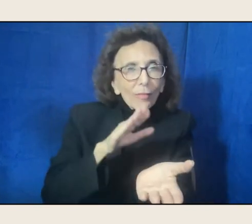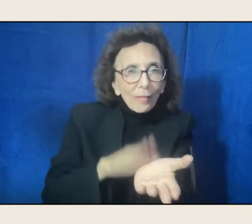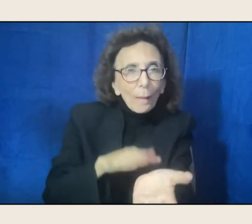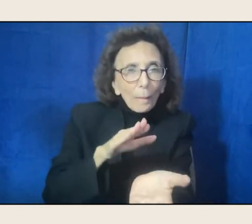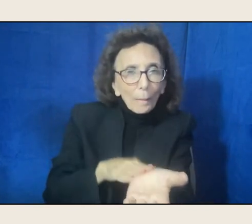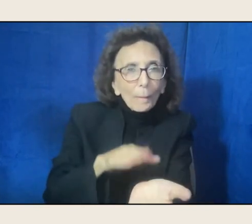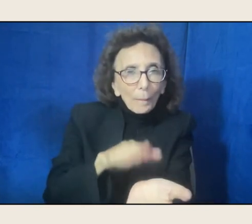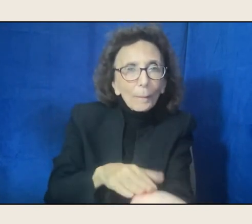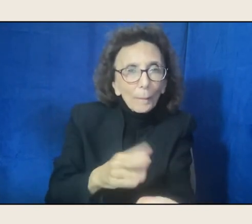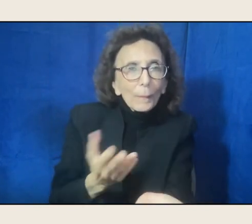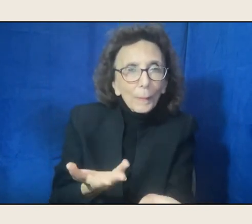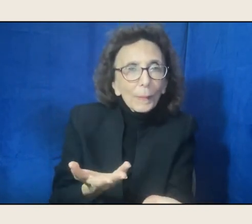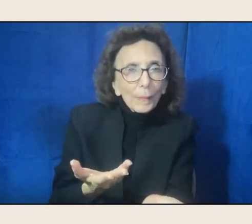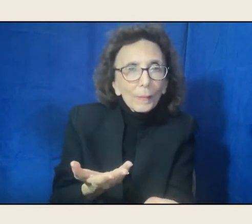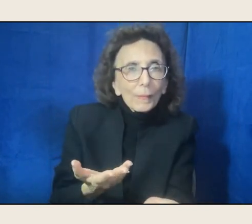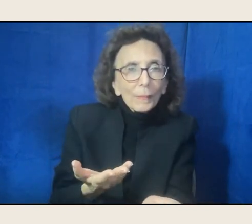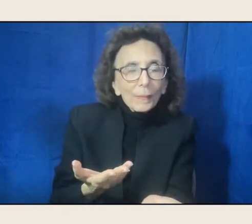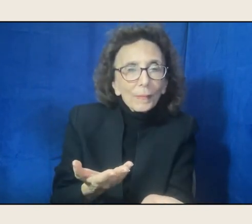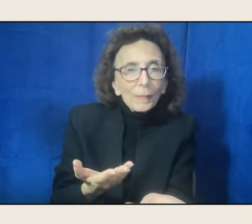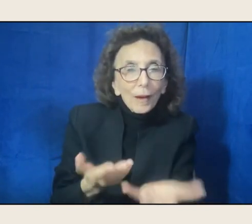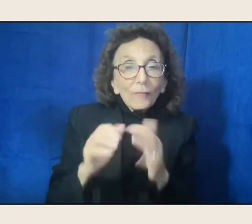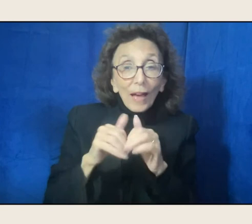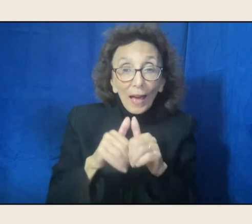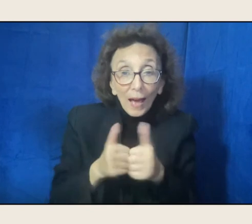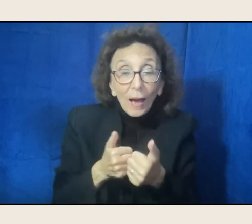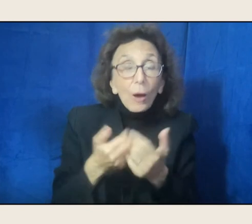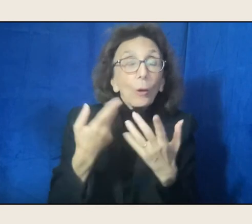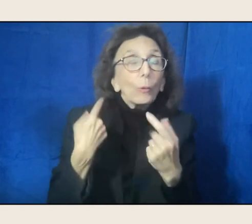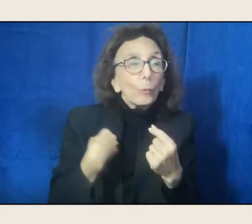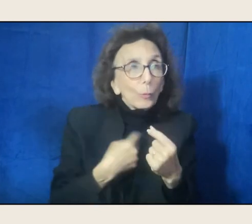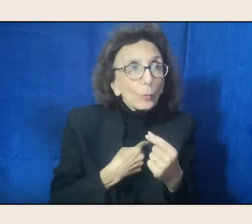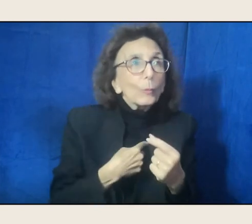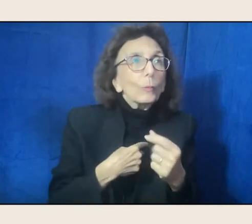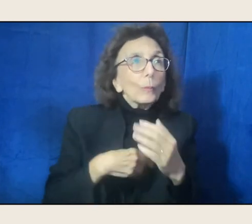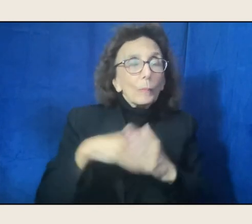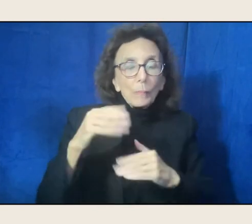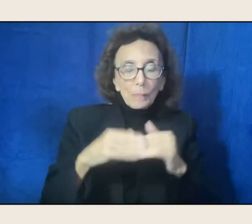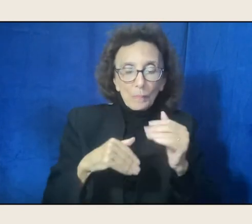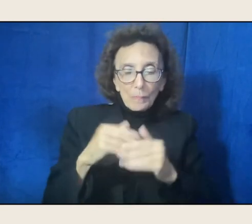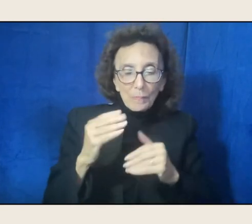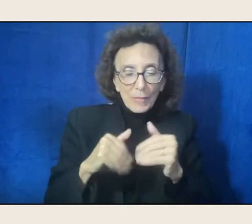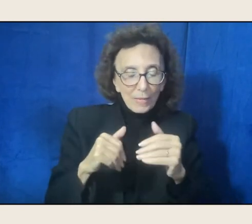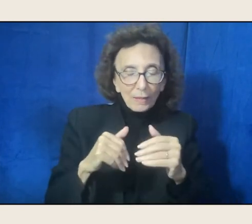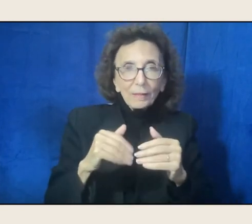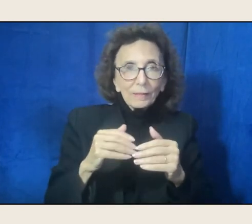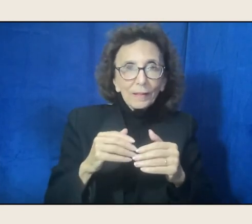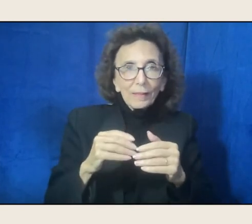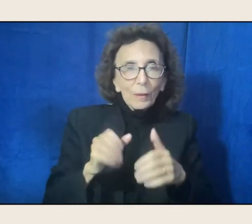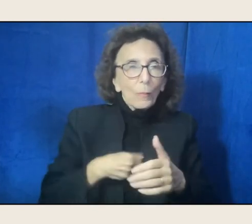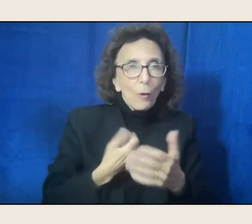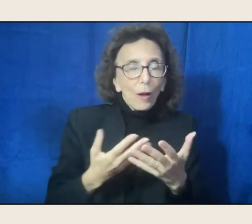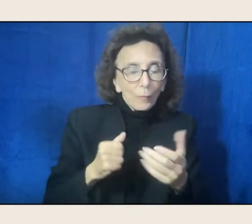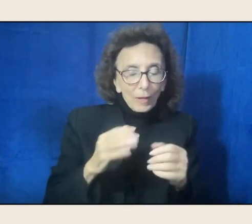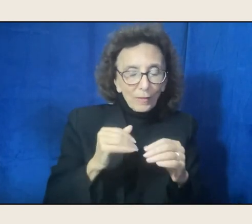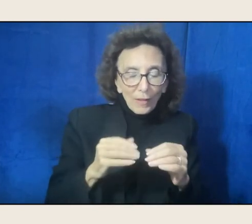in certainly the construction of lines, and breath. Anyway, I've always seen the construction of lines